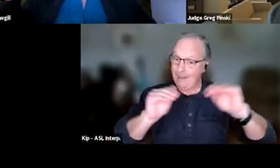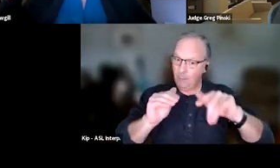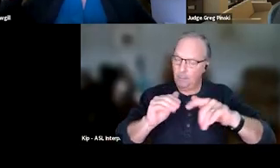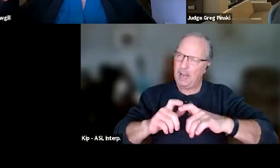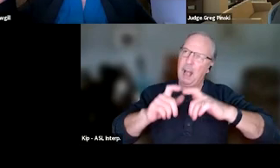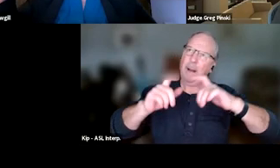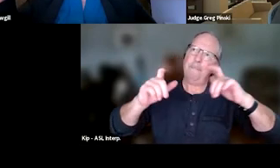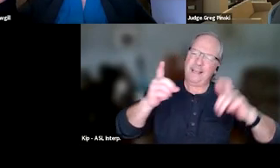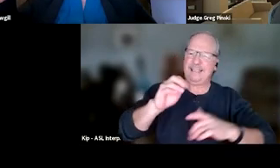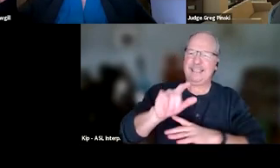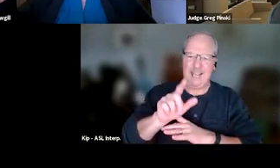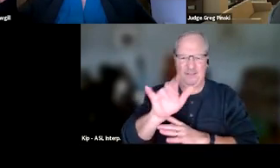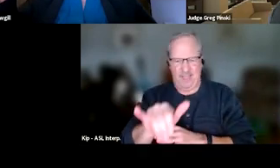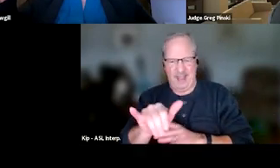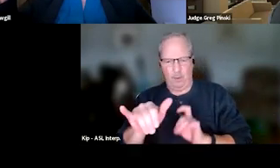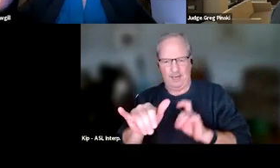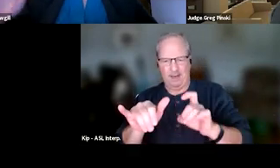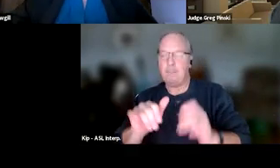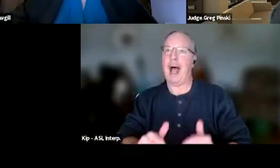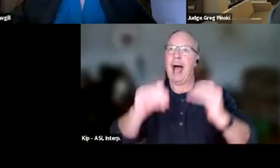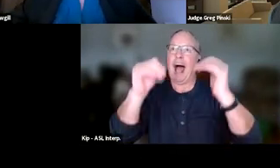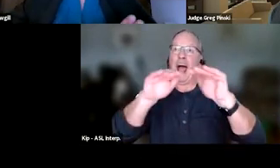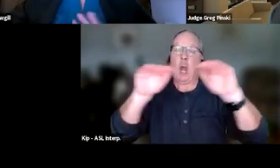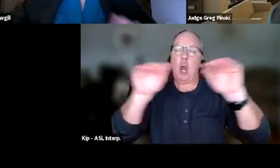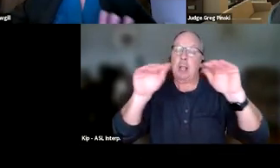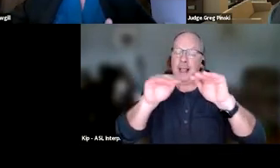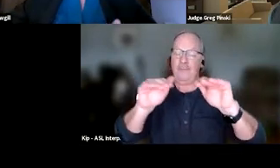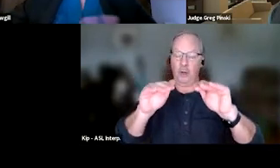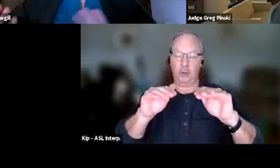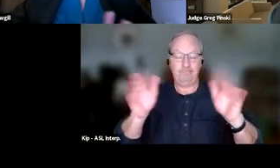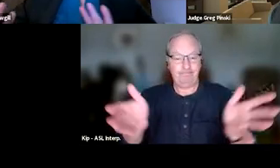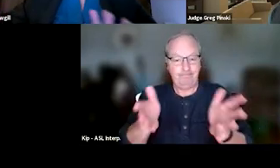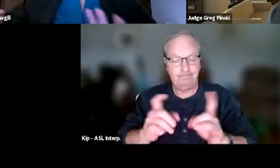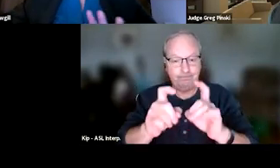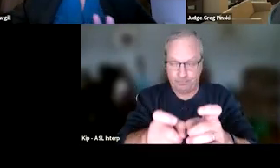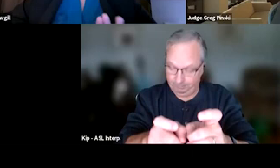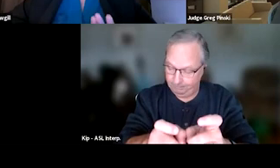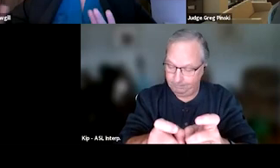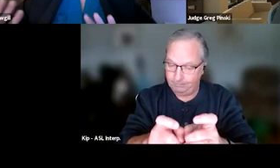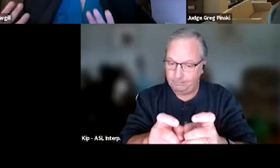and we're gonna give 'em a higher level incentive. And so we wanna think about incentives the same way we do with sanction on